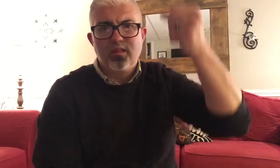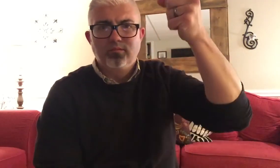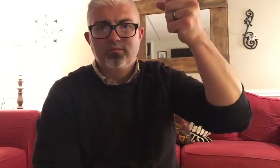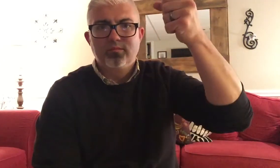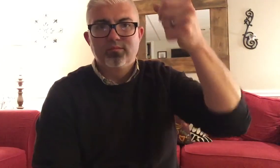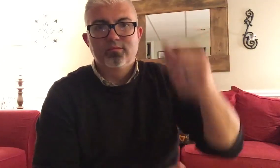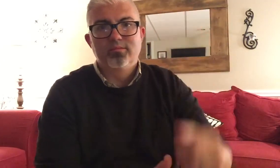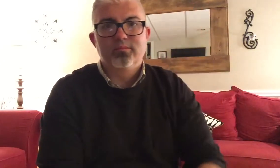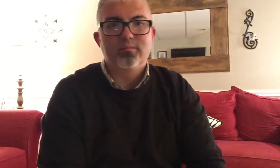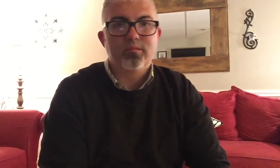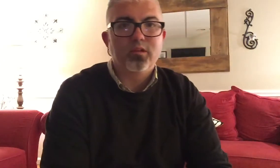UMBRELLA